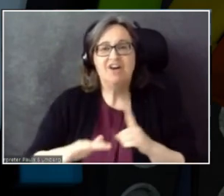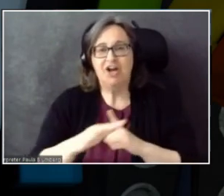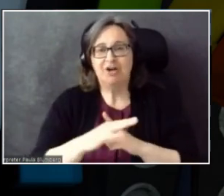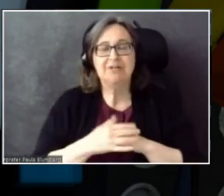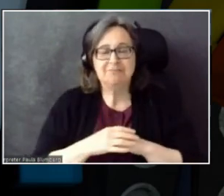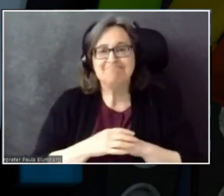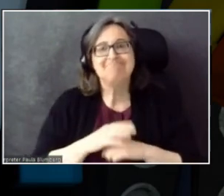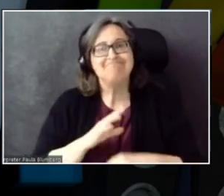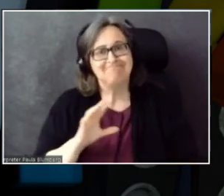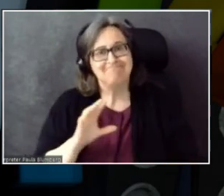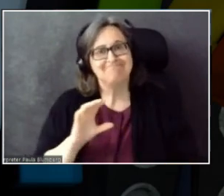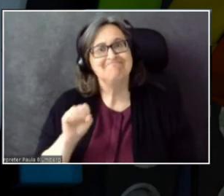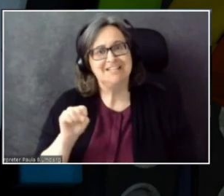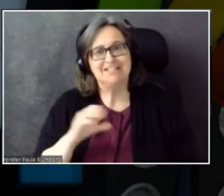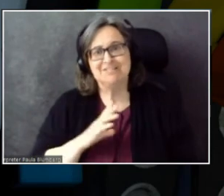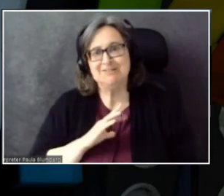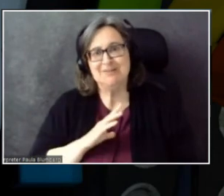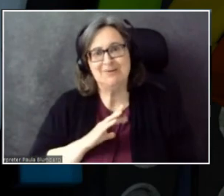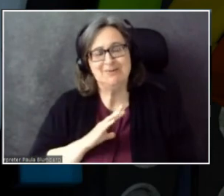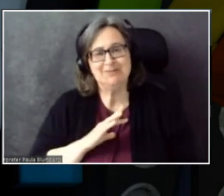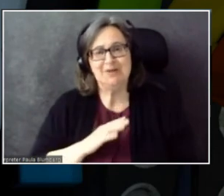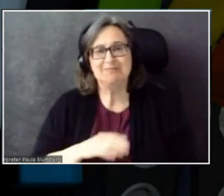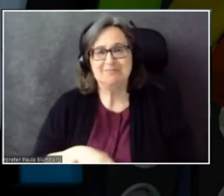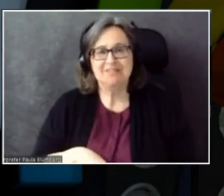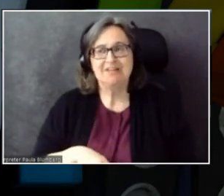That was awesome. Echo that.